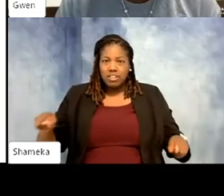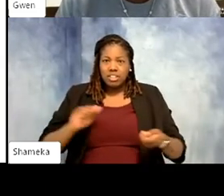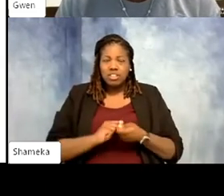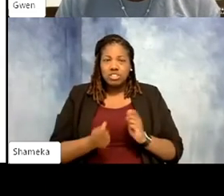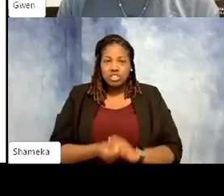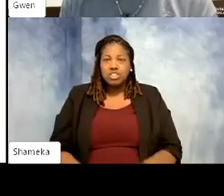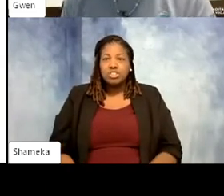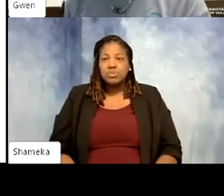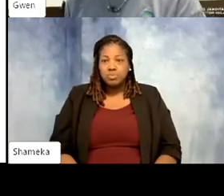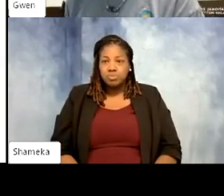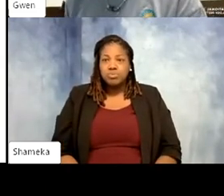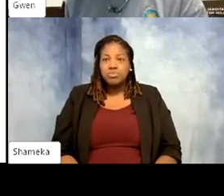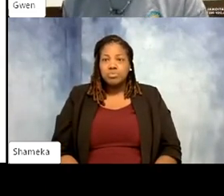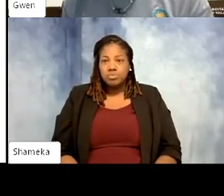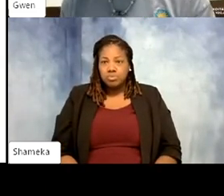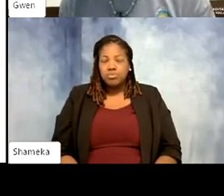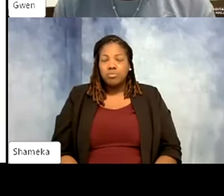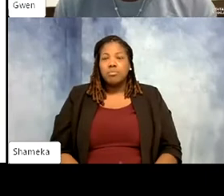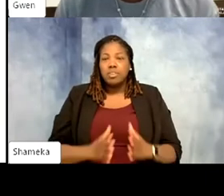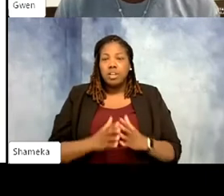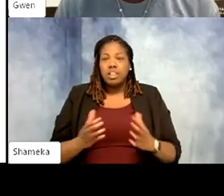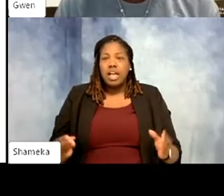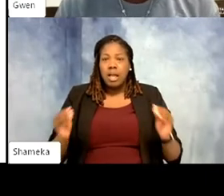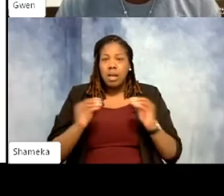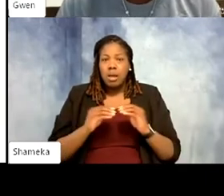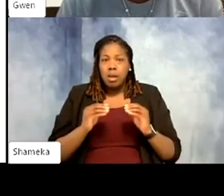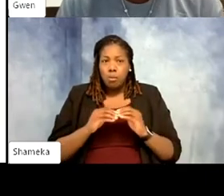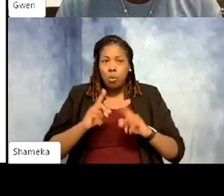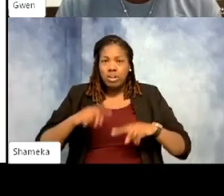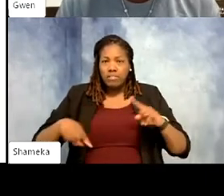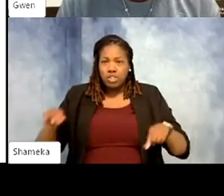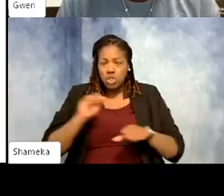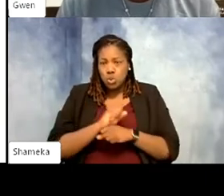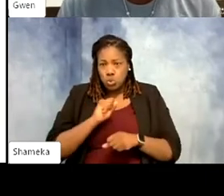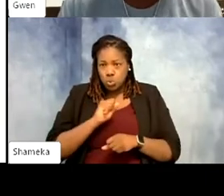We need, you know, a lot more diversity and work, but National Zoo I think is doing a good job of